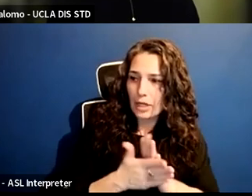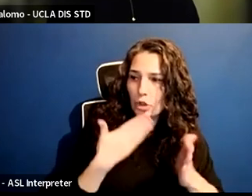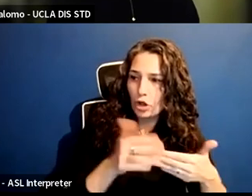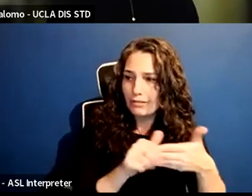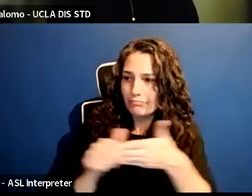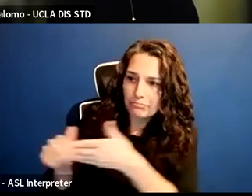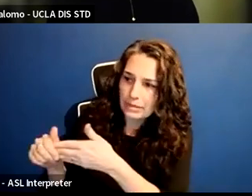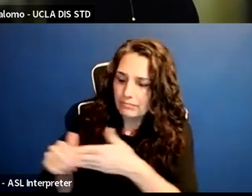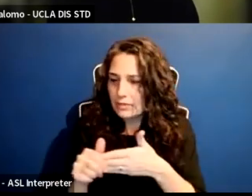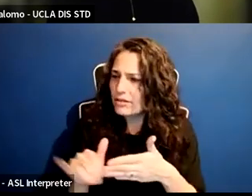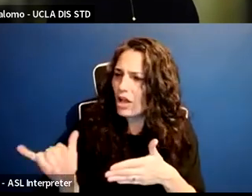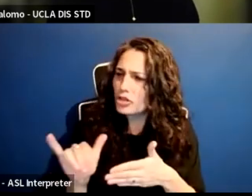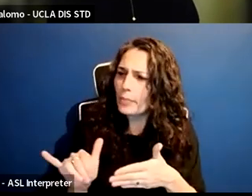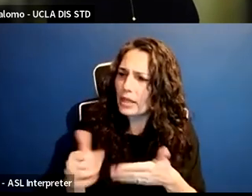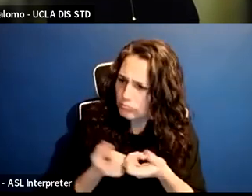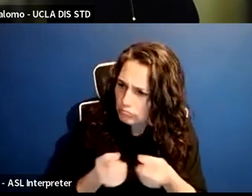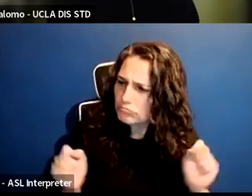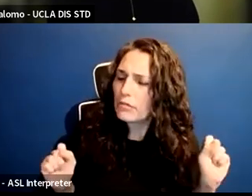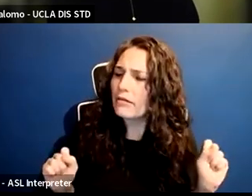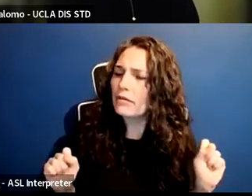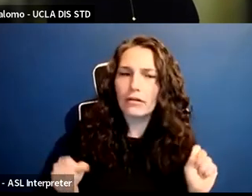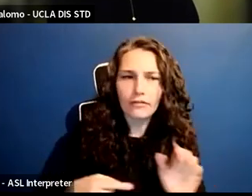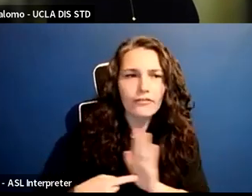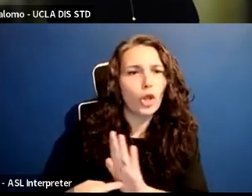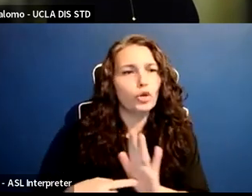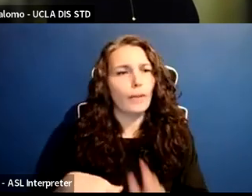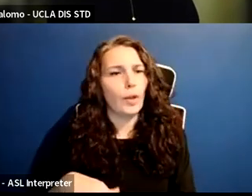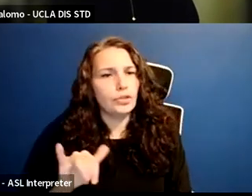to the toxic leadership that we saw from the prior administration,